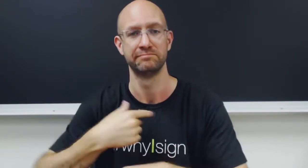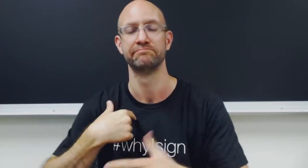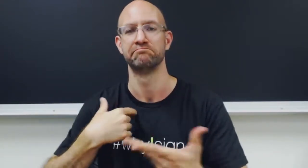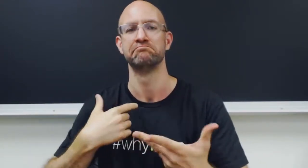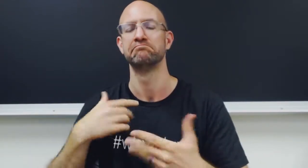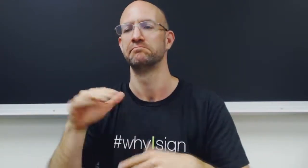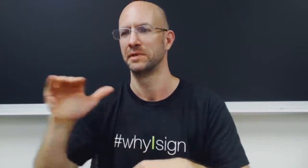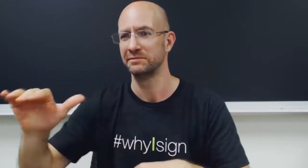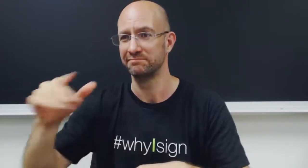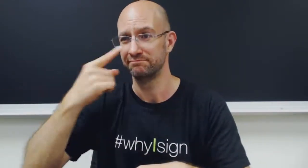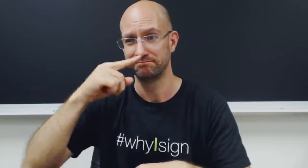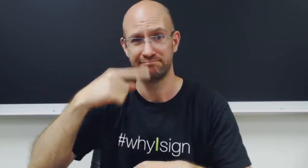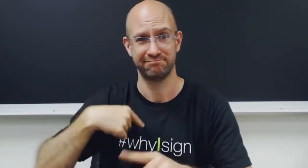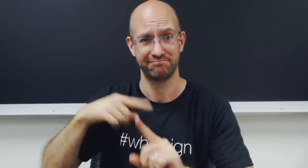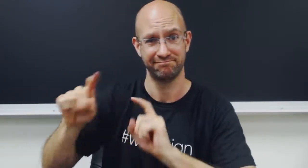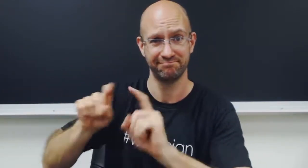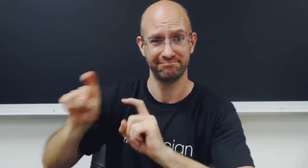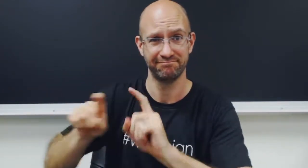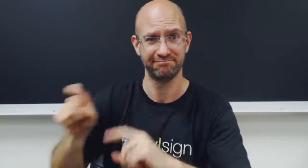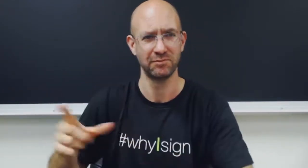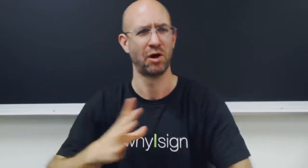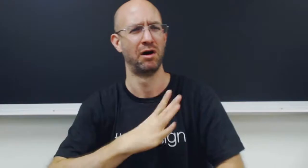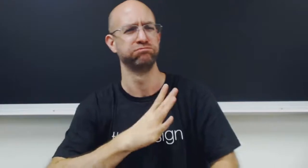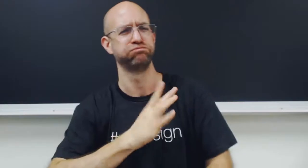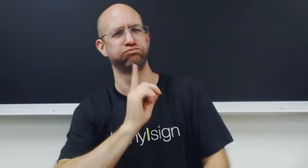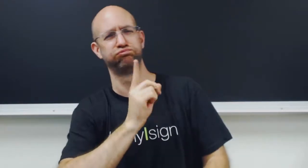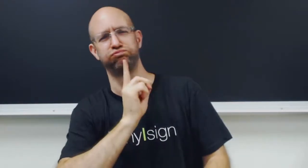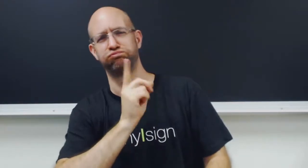I asked her if she doesn't mind me asking some questions, and she said sure.